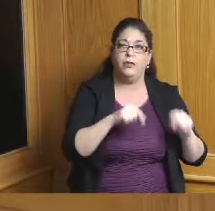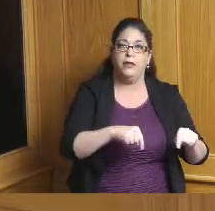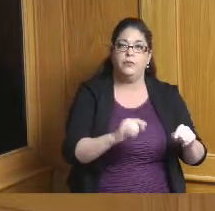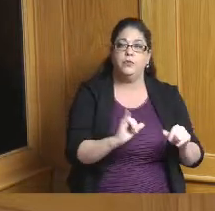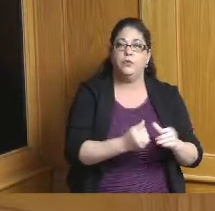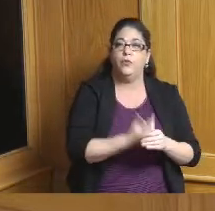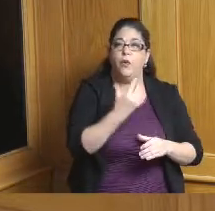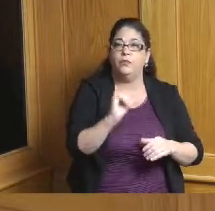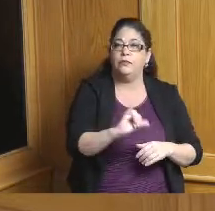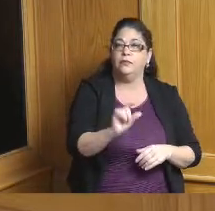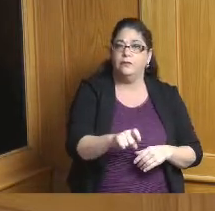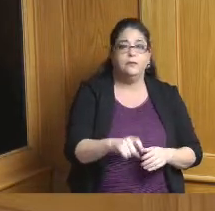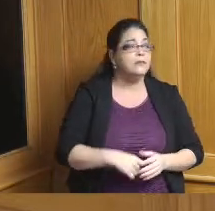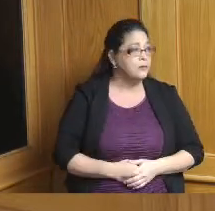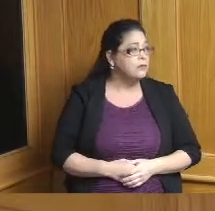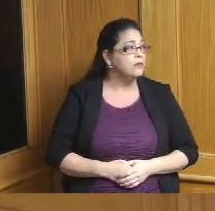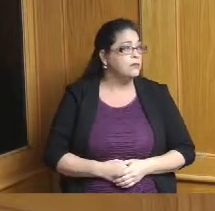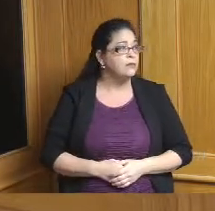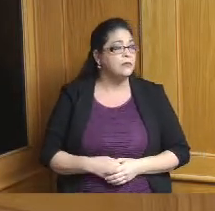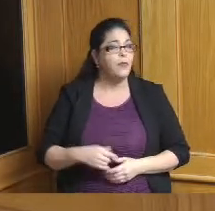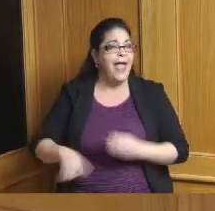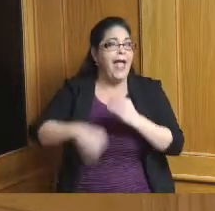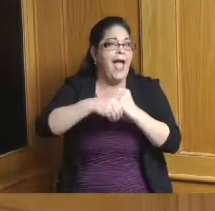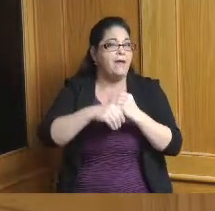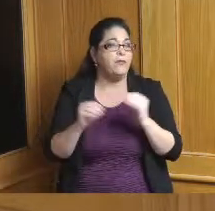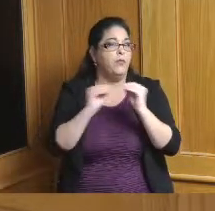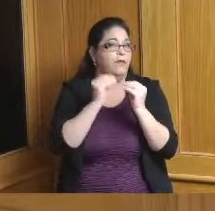when we asked for the extra information that we could add that in that would be great thanks